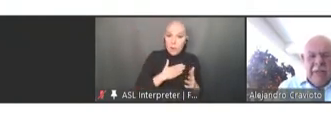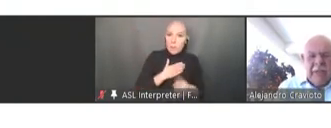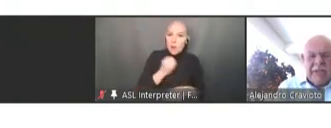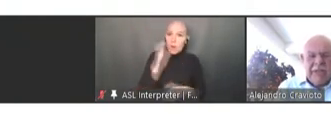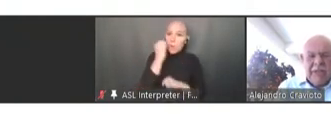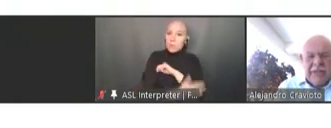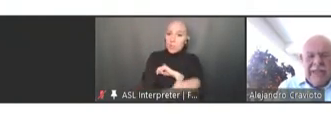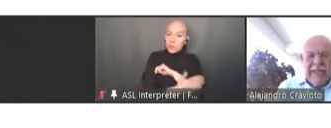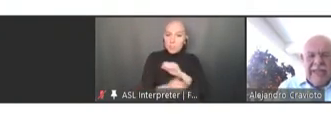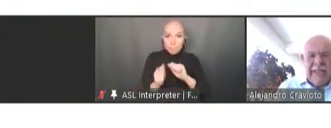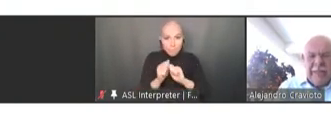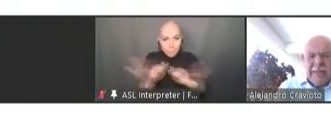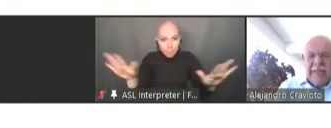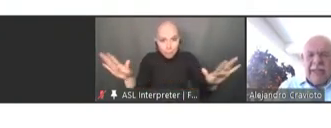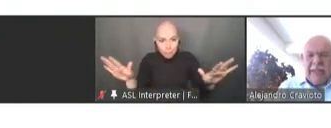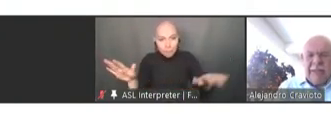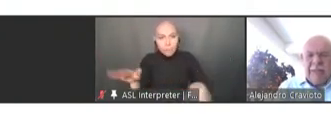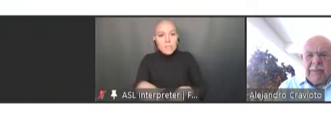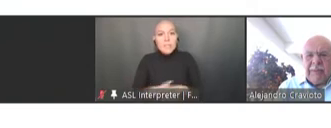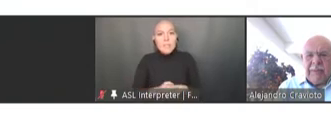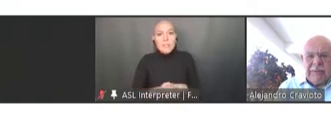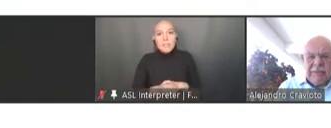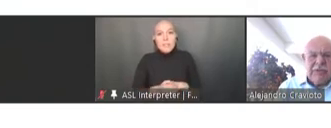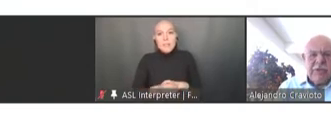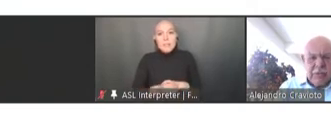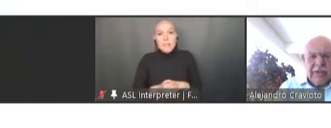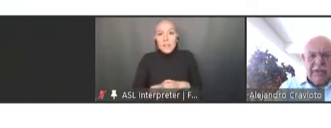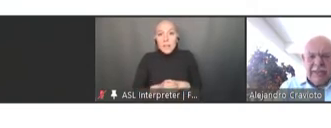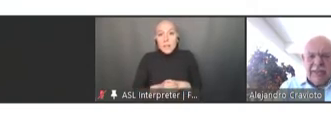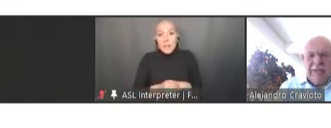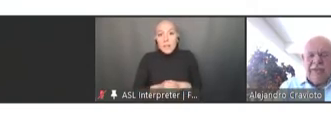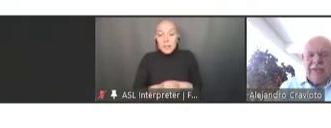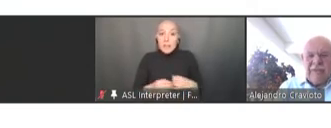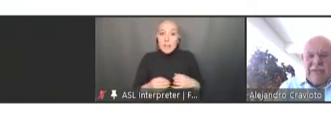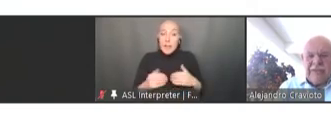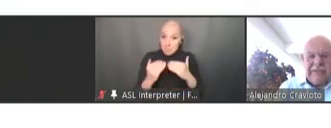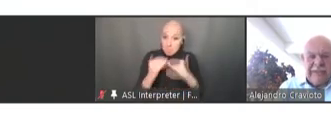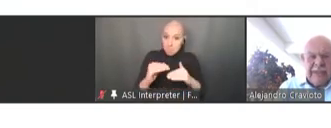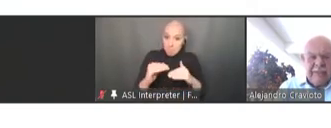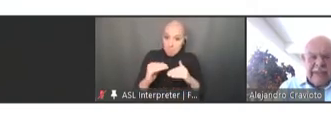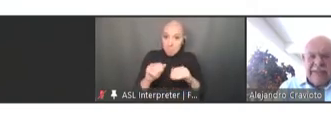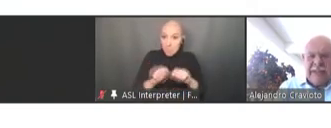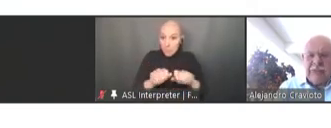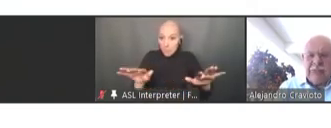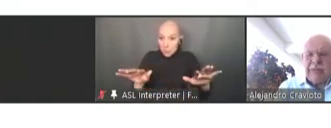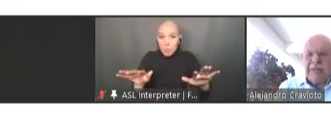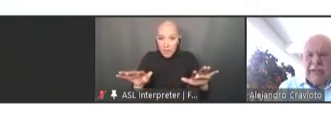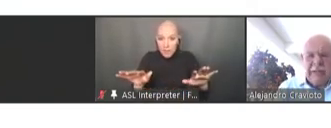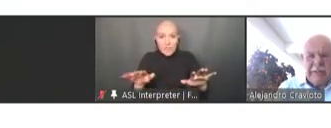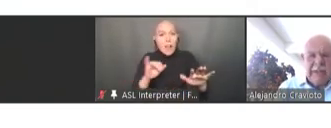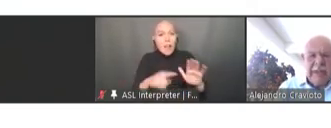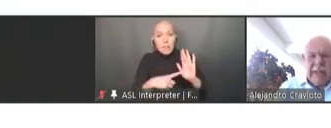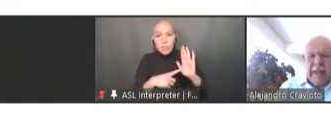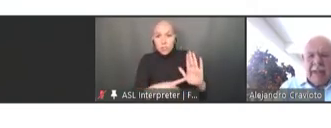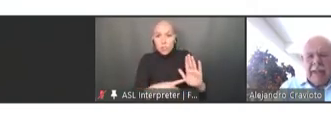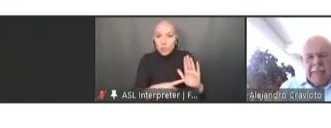was contained in a way that showed a degree of efficiency. Vaccines were developed but